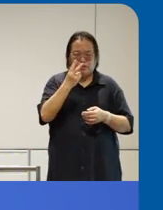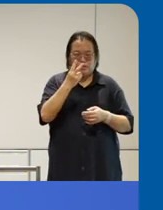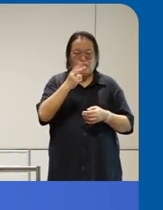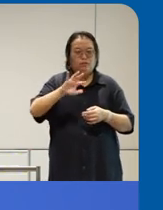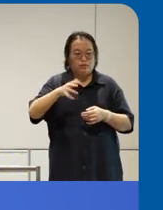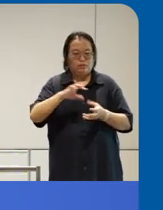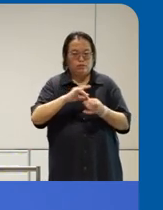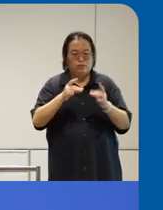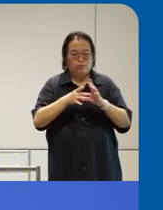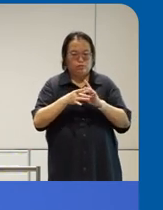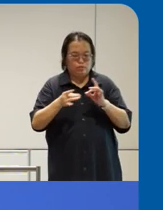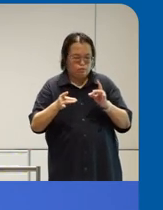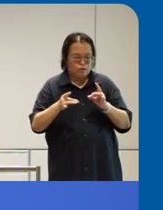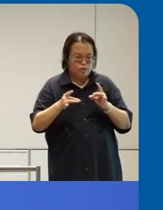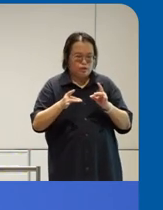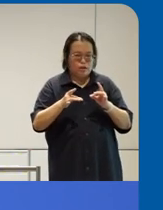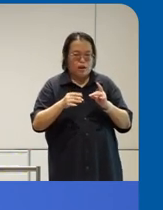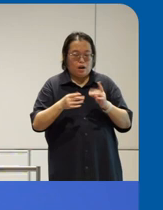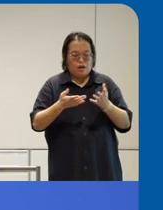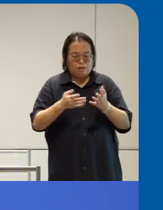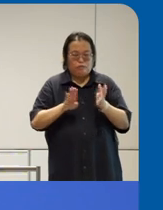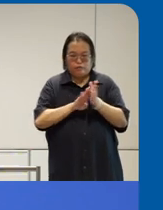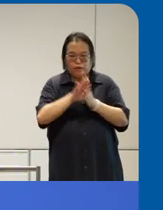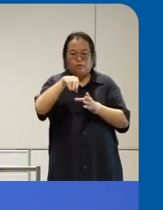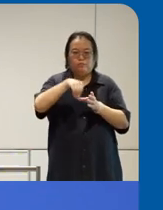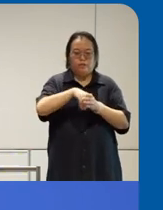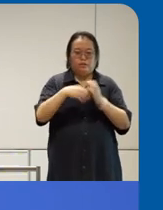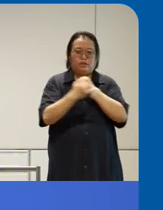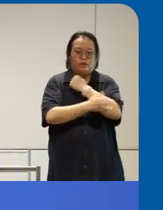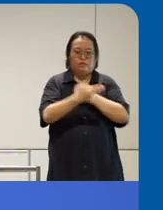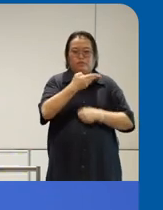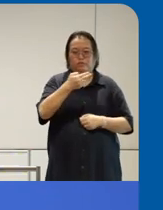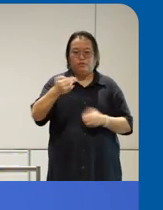in um Indonesia so um we are really happy that we are now connected and and looking forward to more